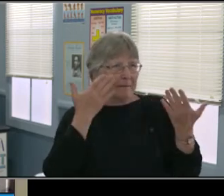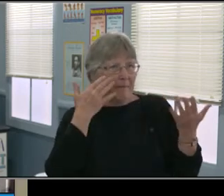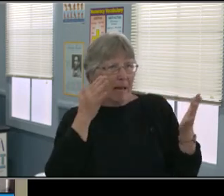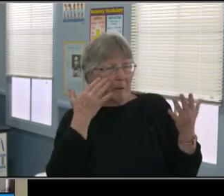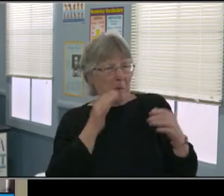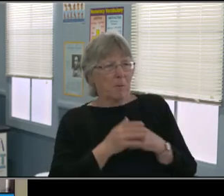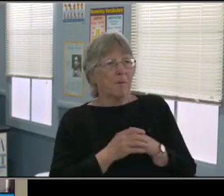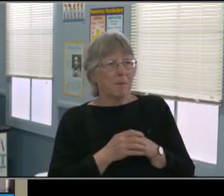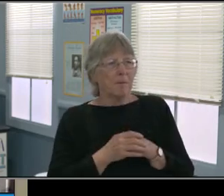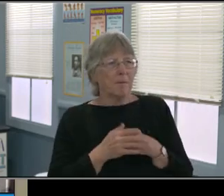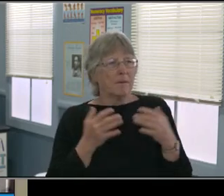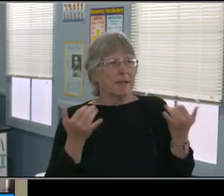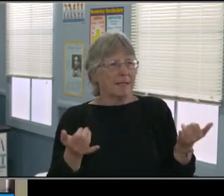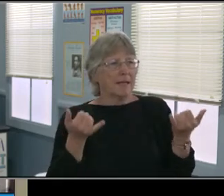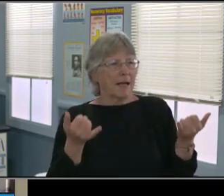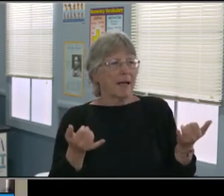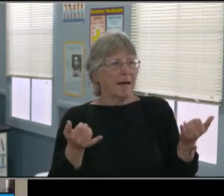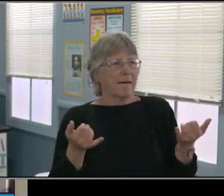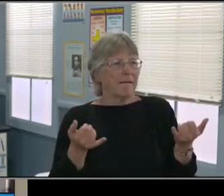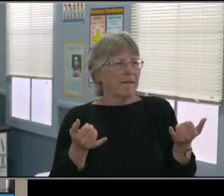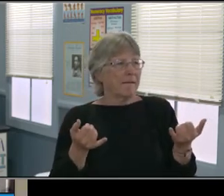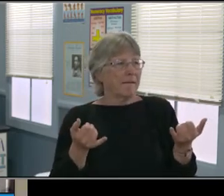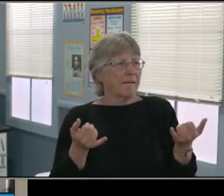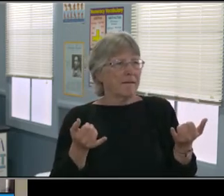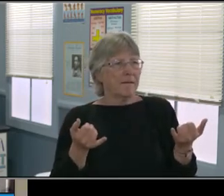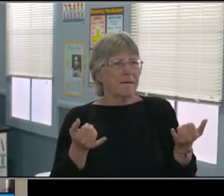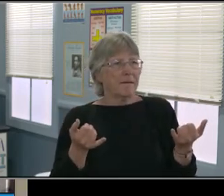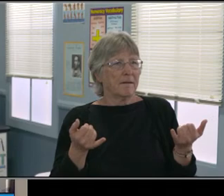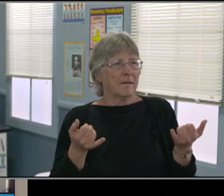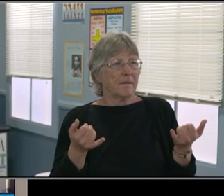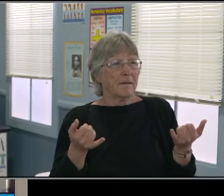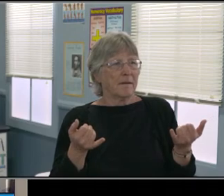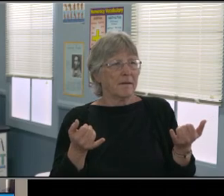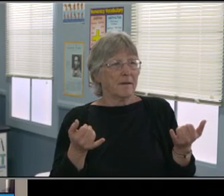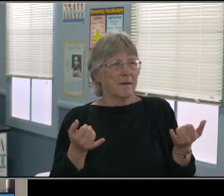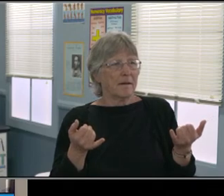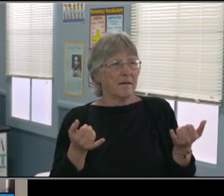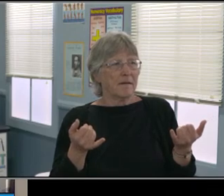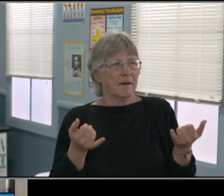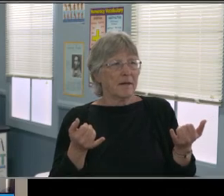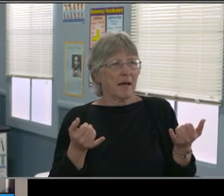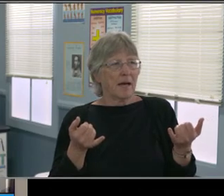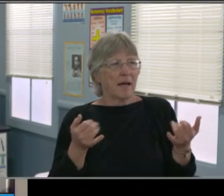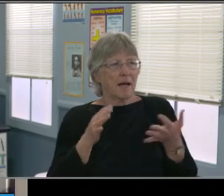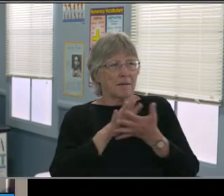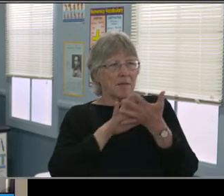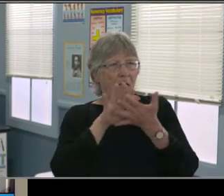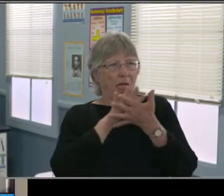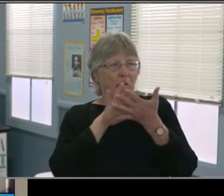So Mike, can I give you a pointer? Sure. So find the presentation. You could unshare your screen.